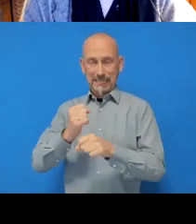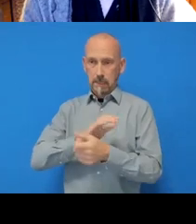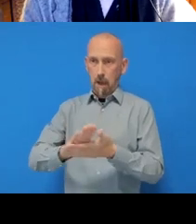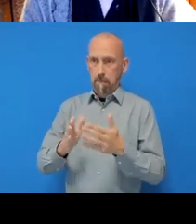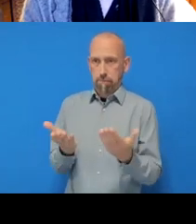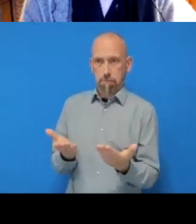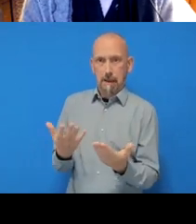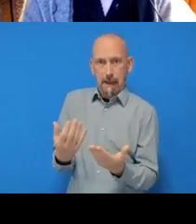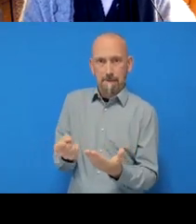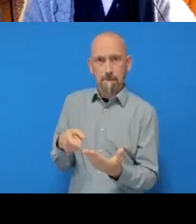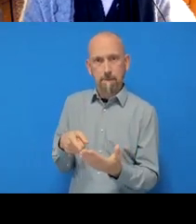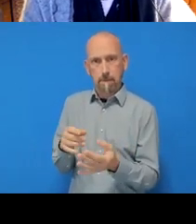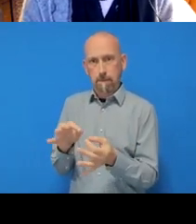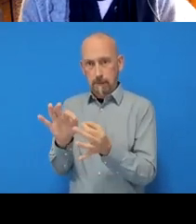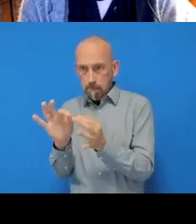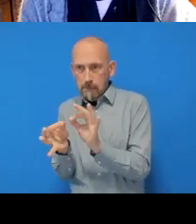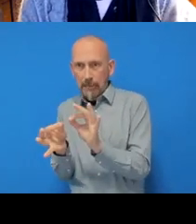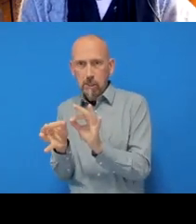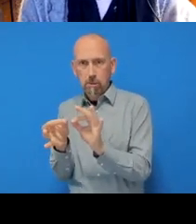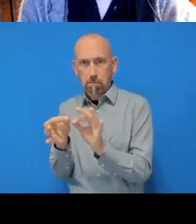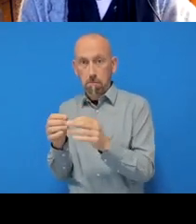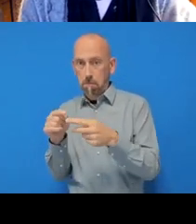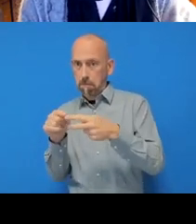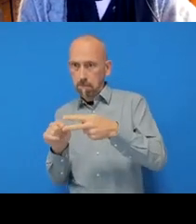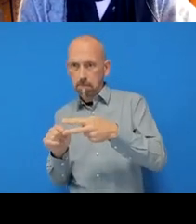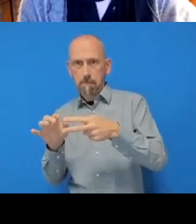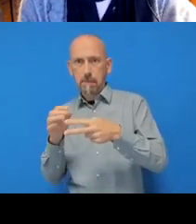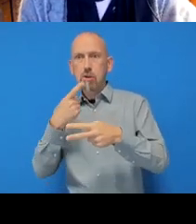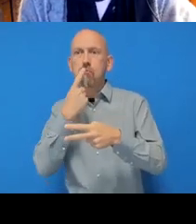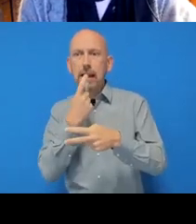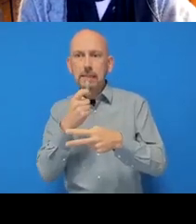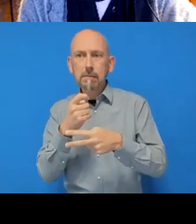So it realises that a file has changed, and we have this red text here with a minus in front of it,